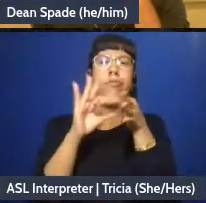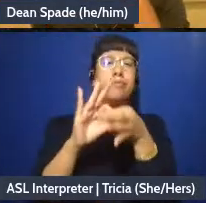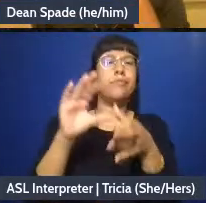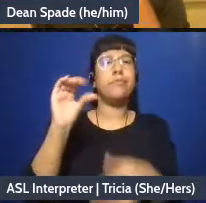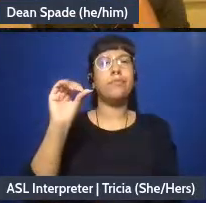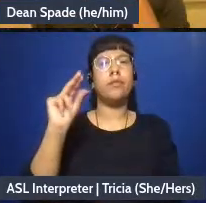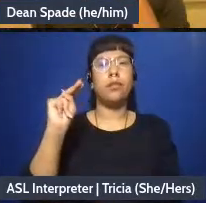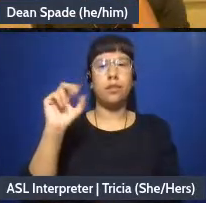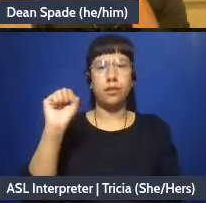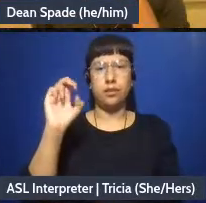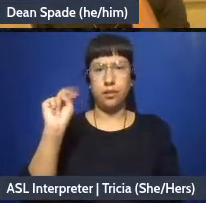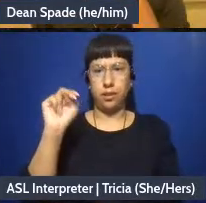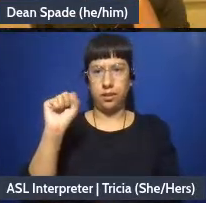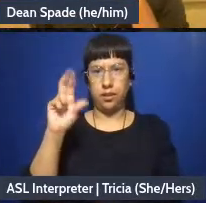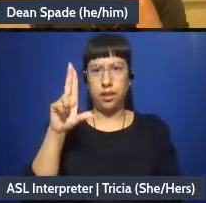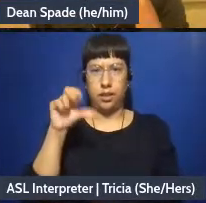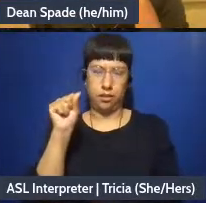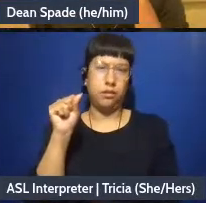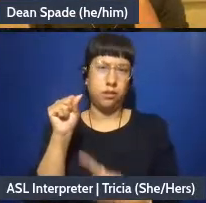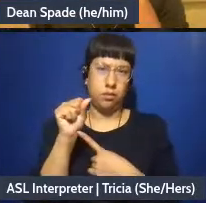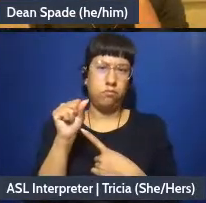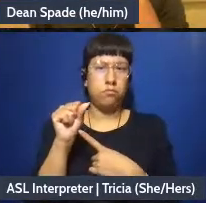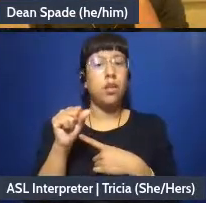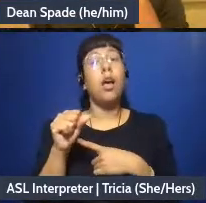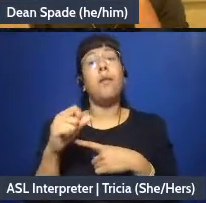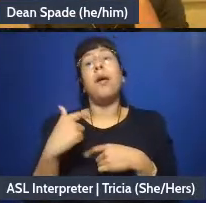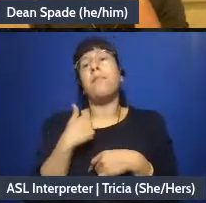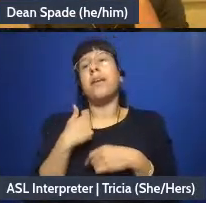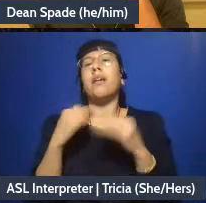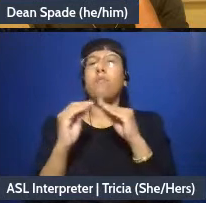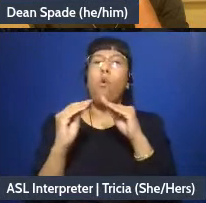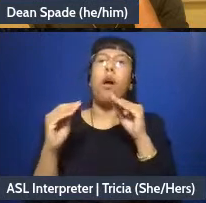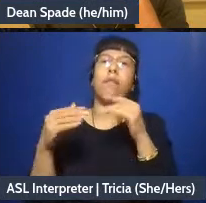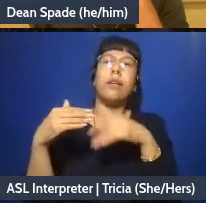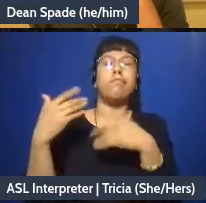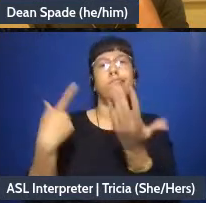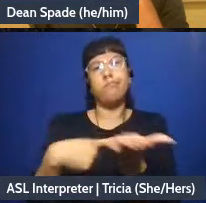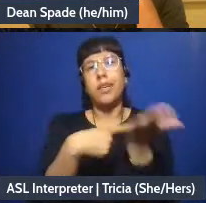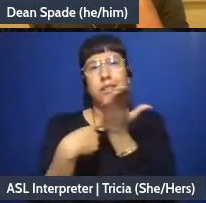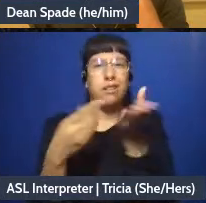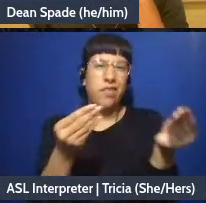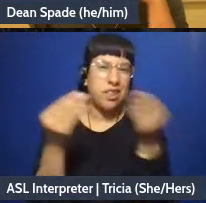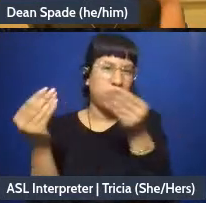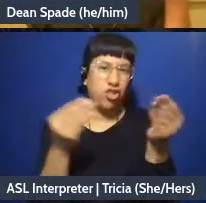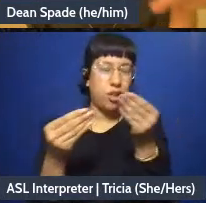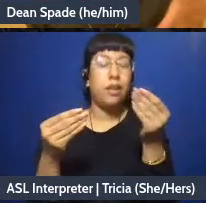um, discussion of facilitation just because of time. Okay I’m going to try to just get